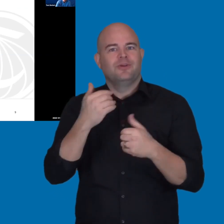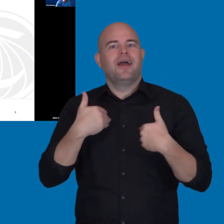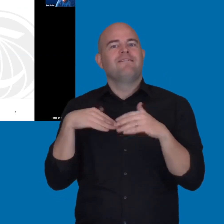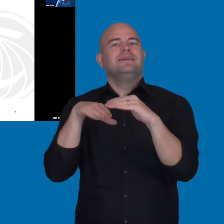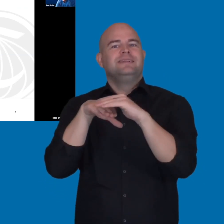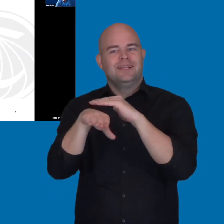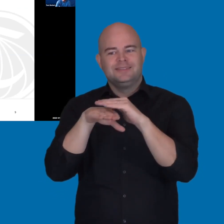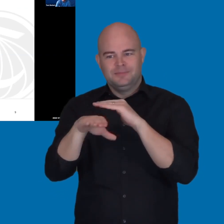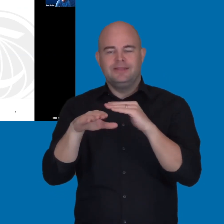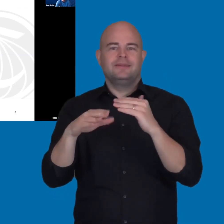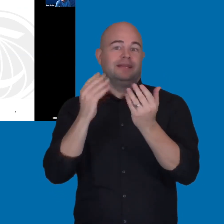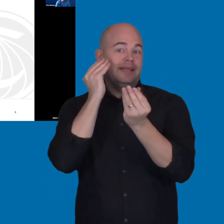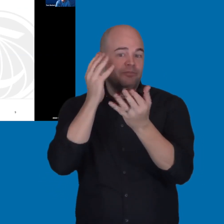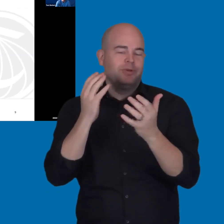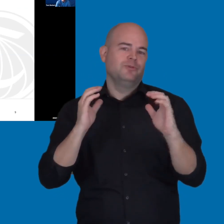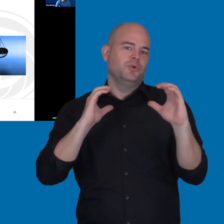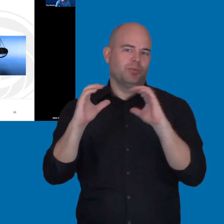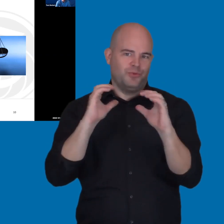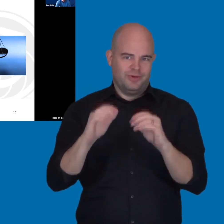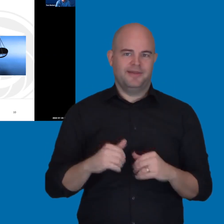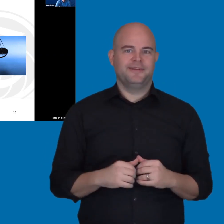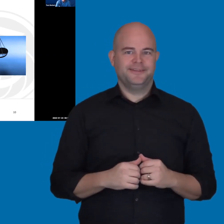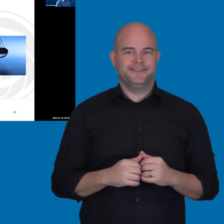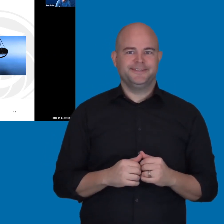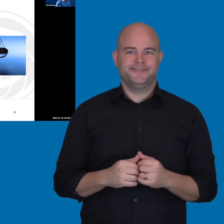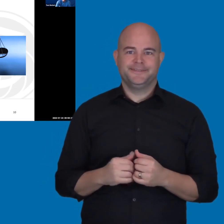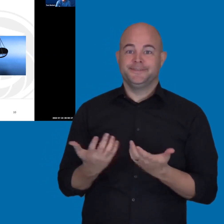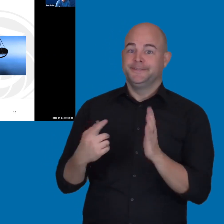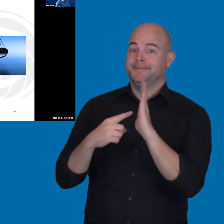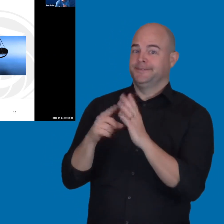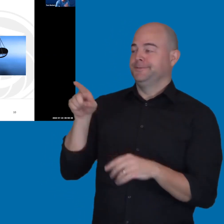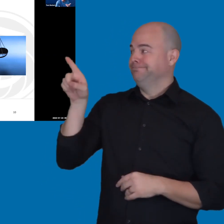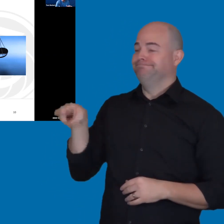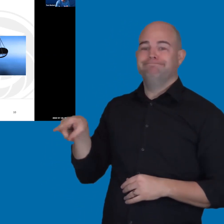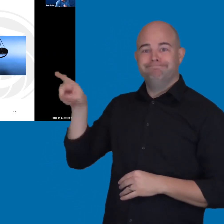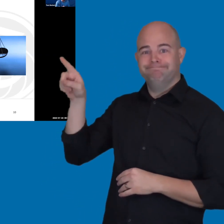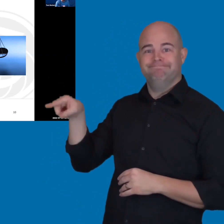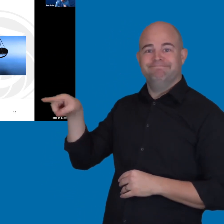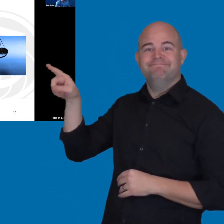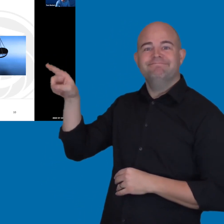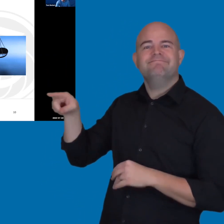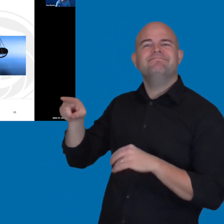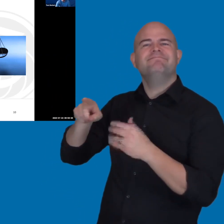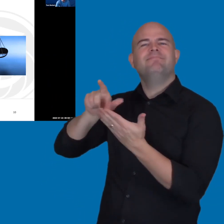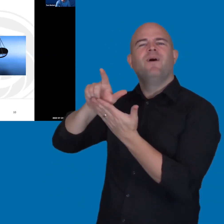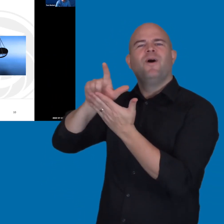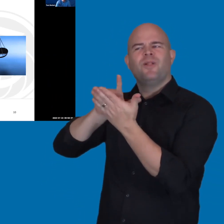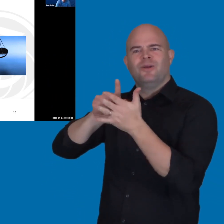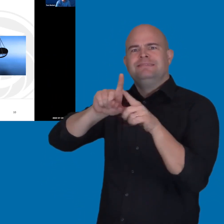of our information and communication technologies. I listed a number of accessibility laws that apply